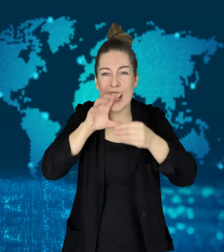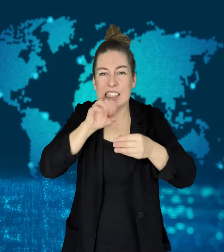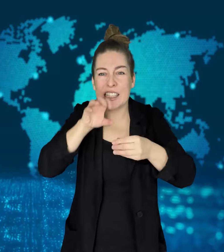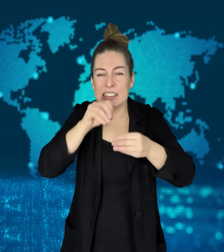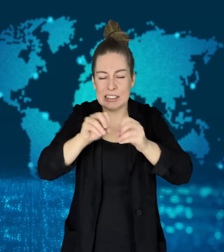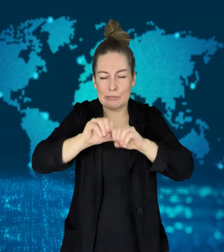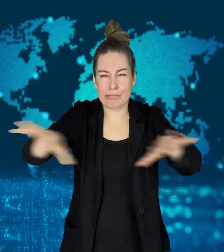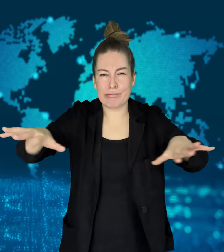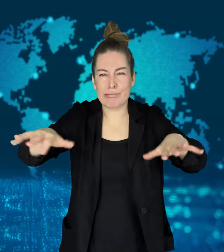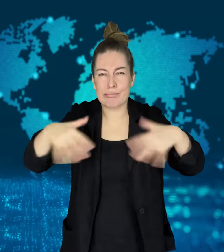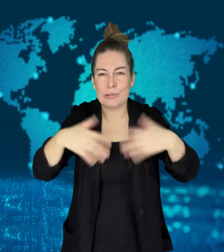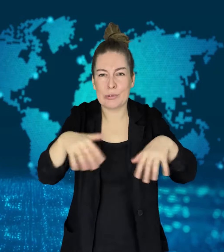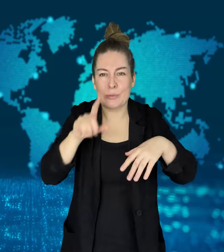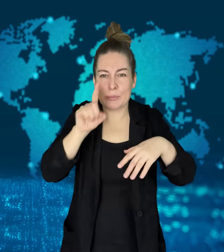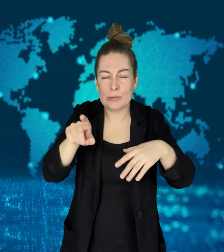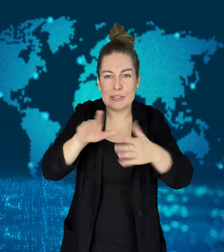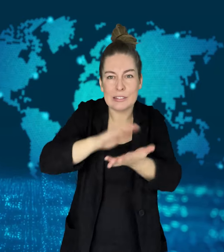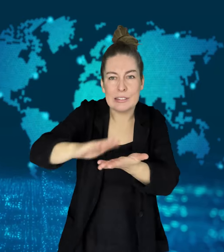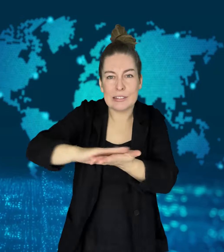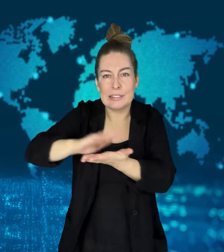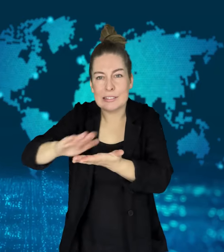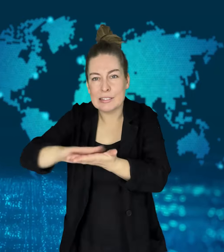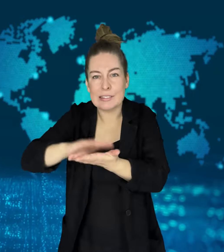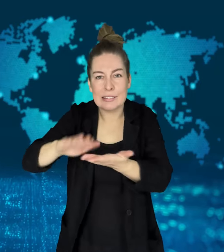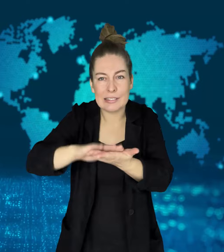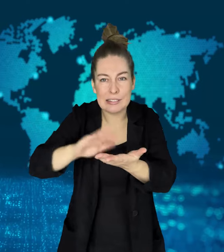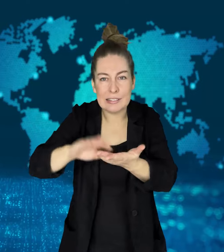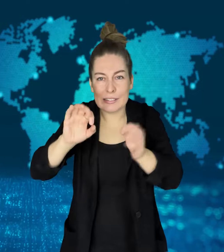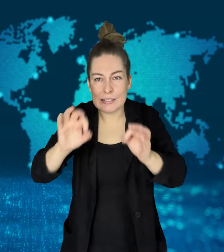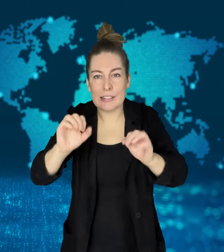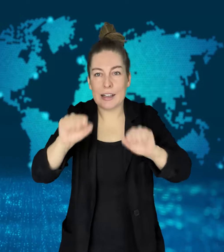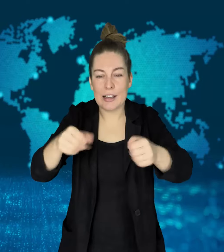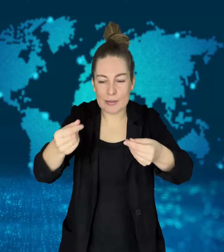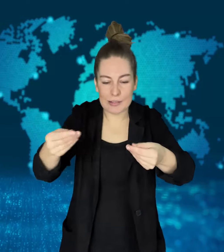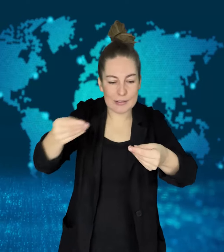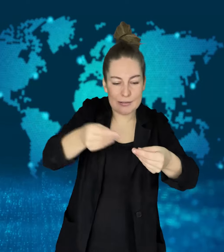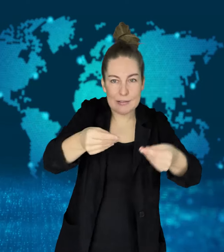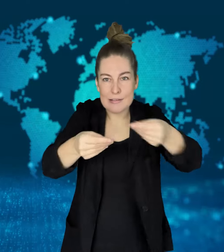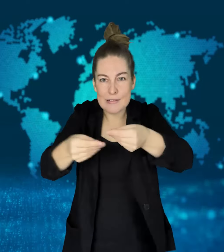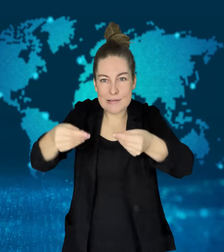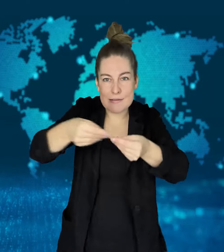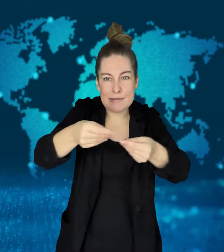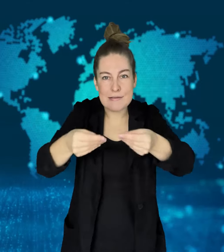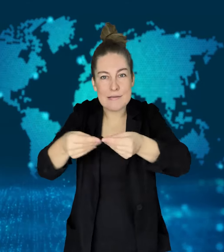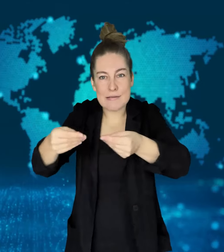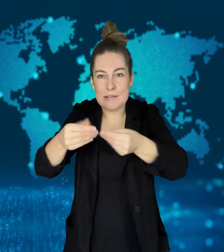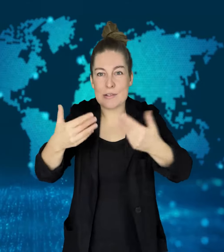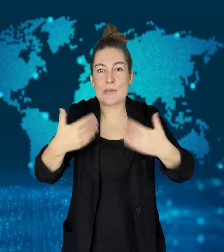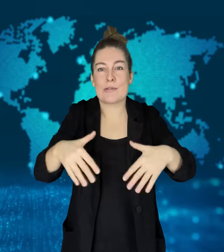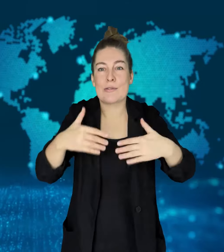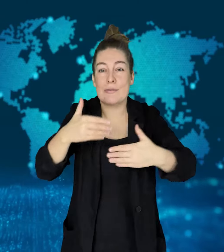By the end of that process, they had around $3,550 USD back.